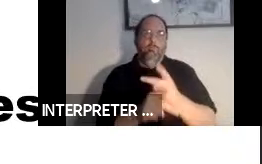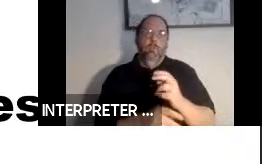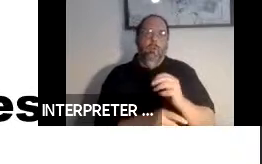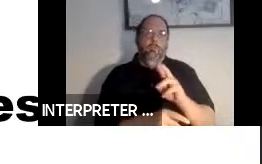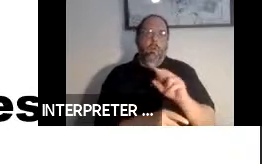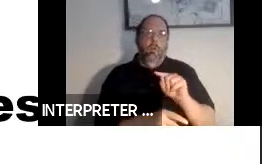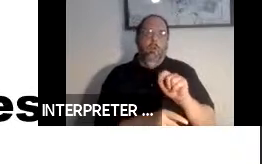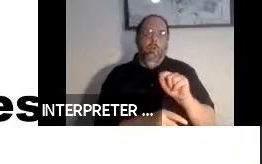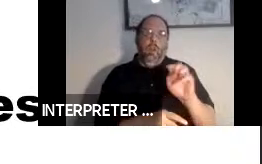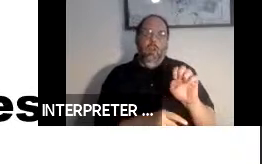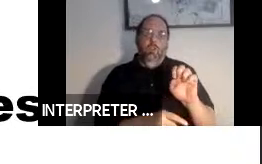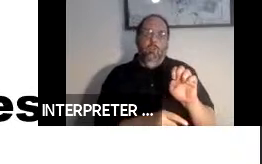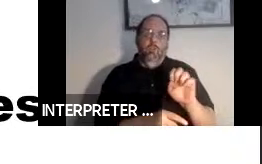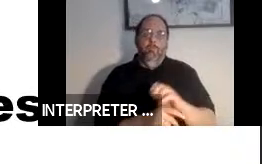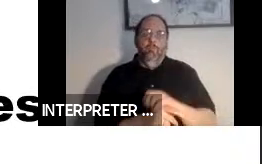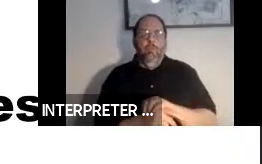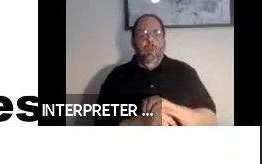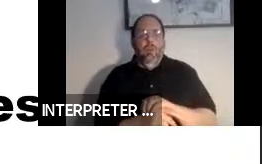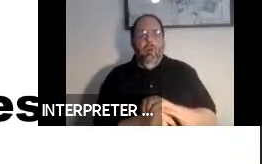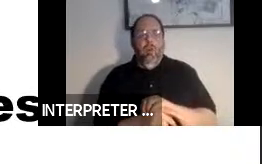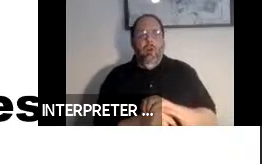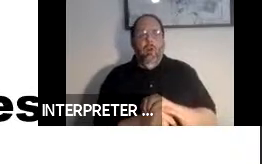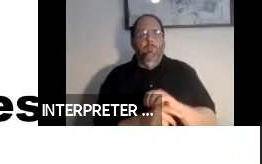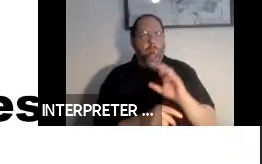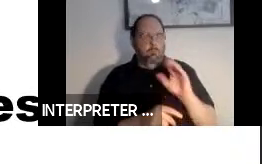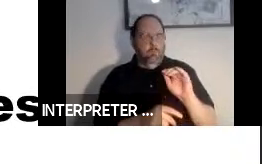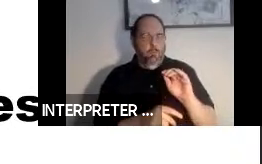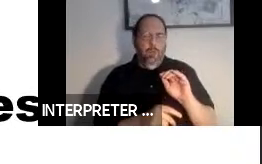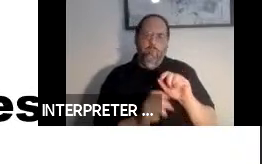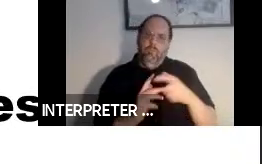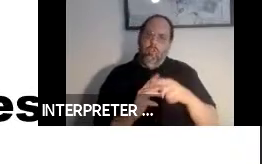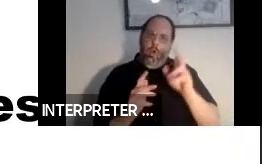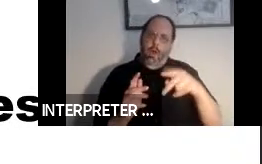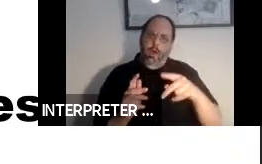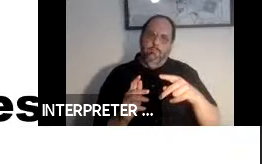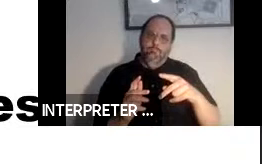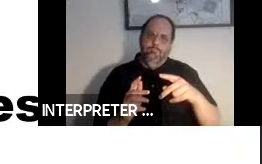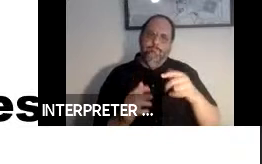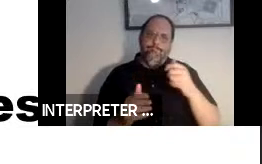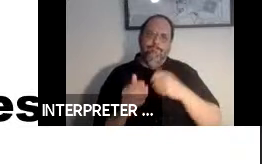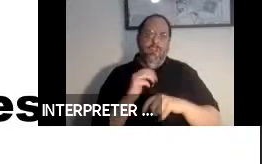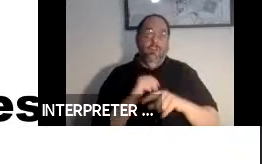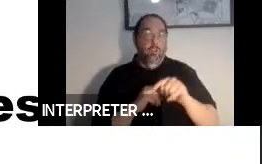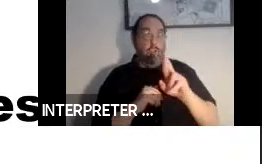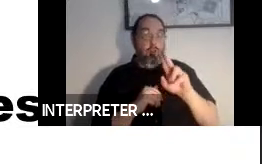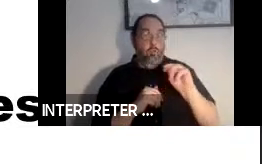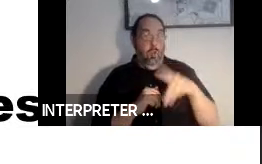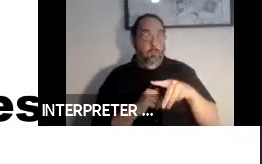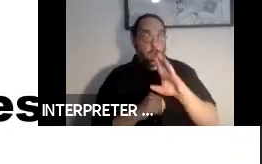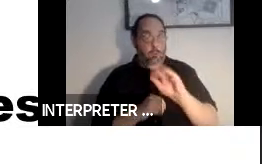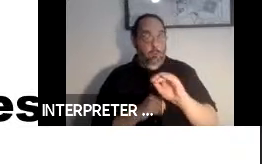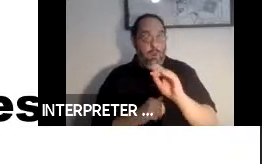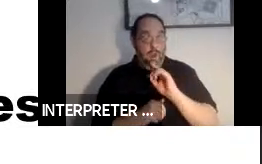Which was a start-up underneath the Trump Organization in fact. Hurricane Floyd came in